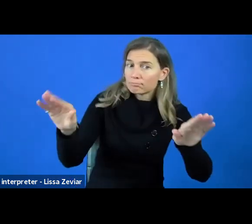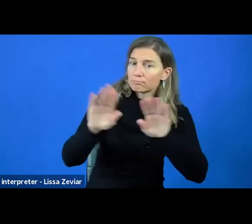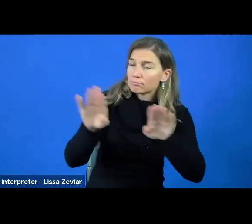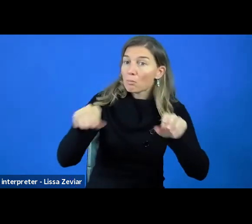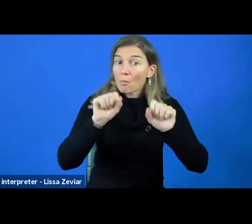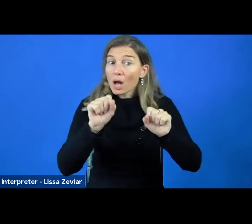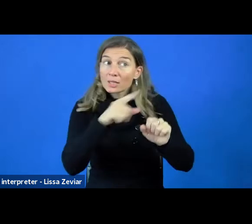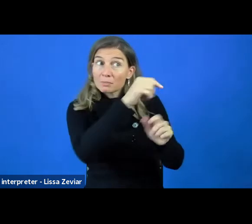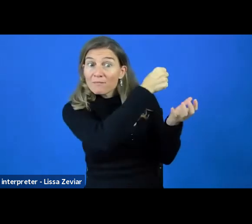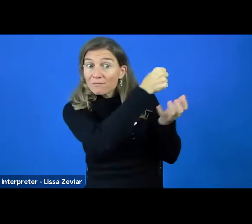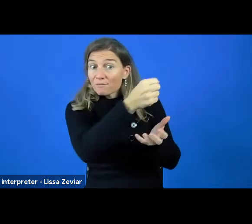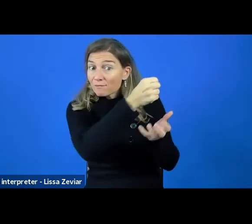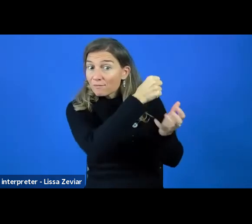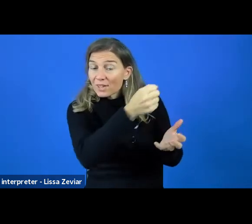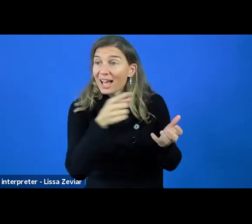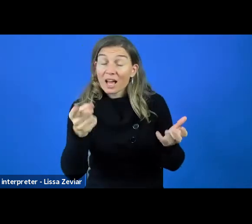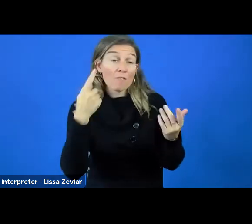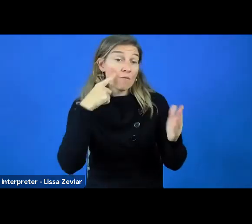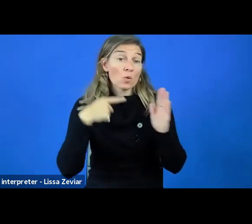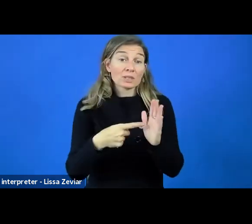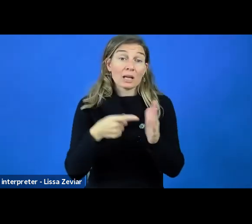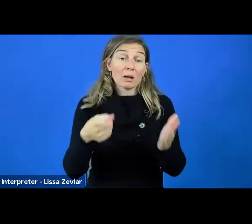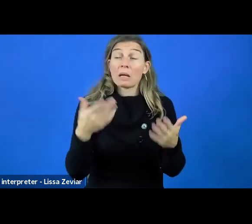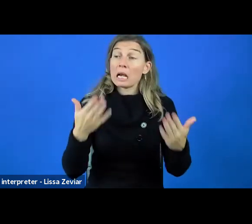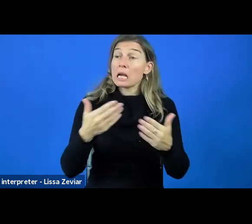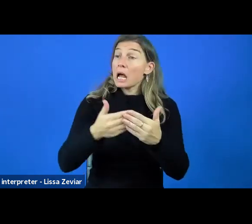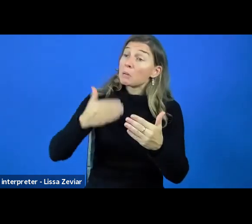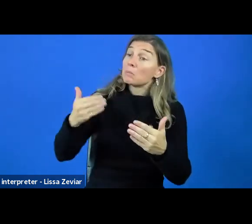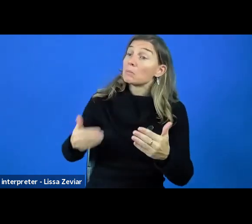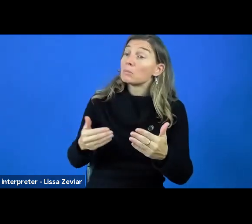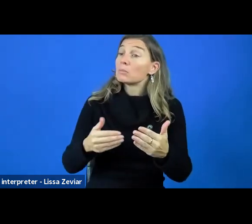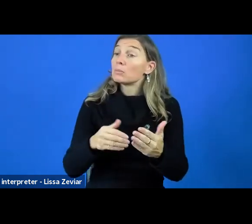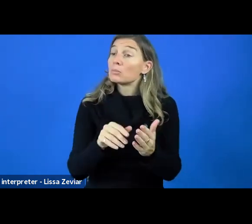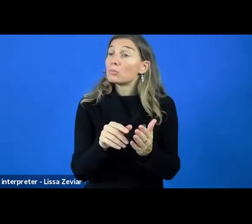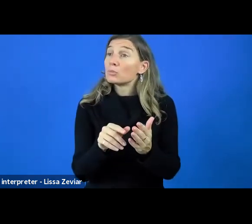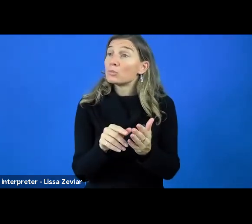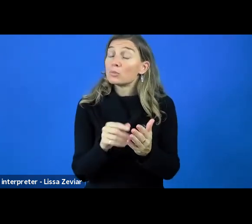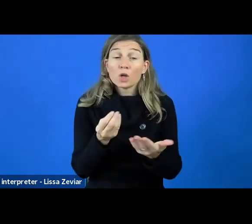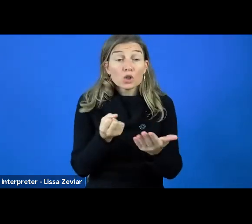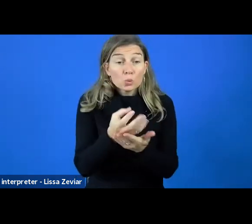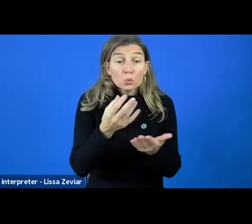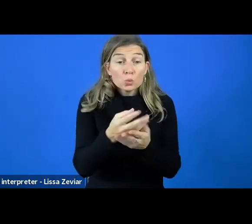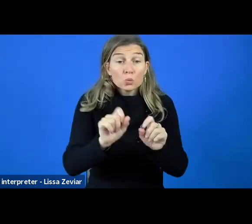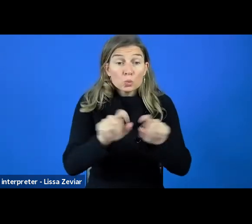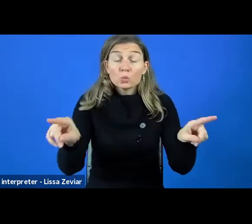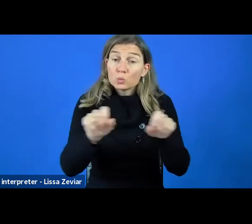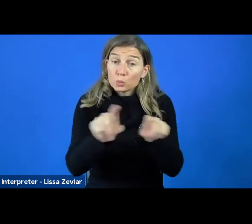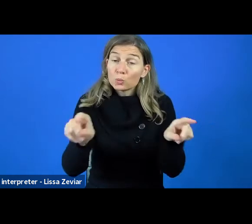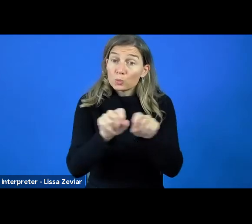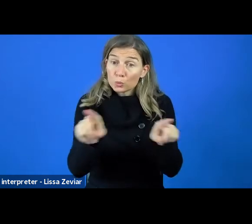You can find already now a few issues in our newsletters, information about opportunities for funding,